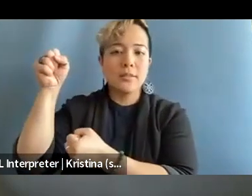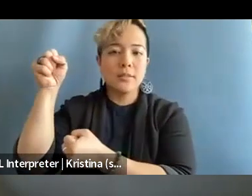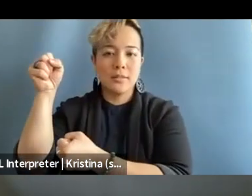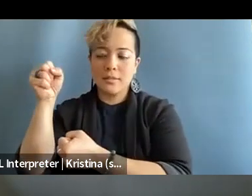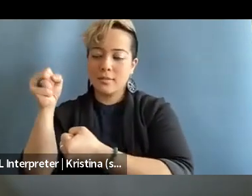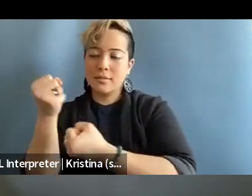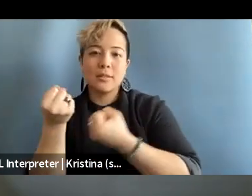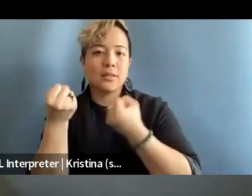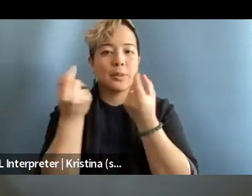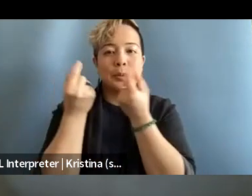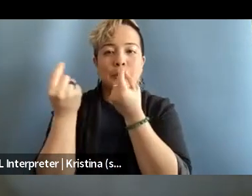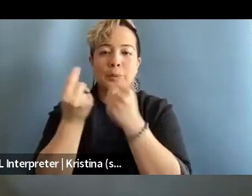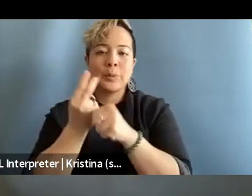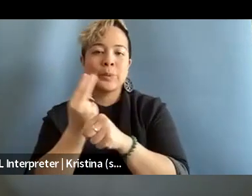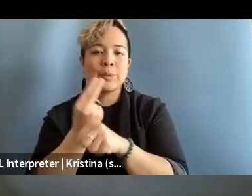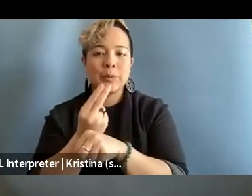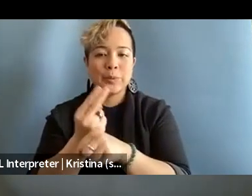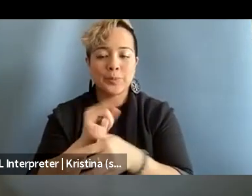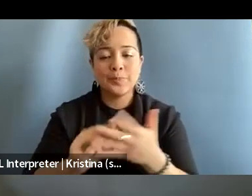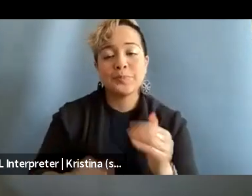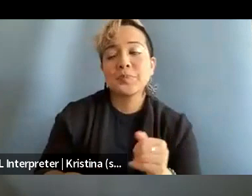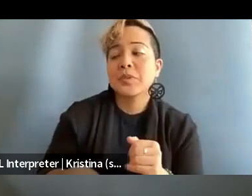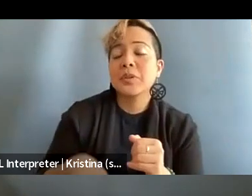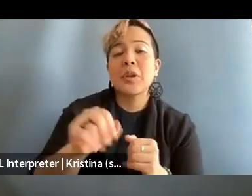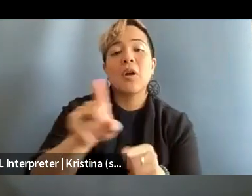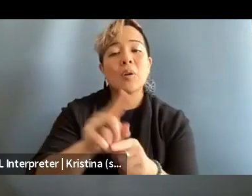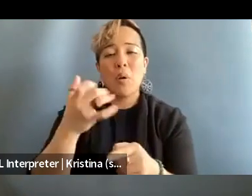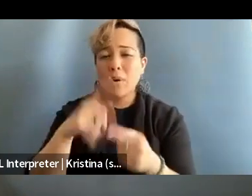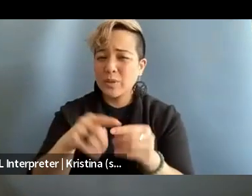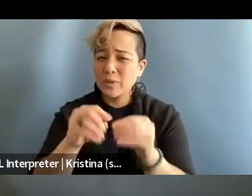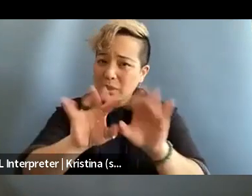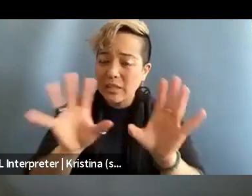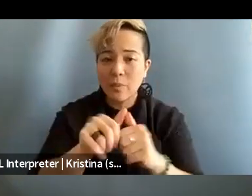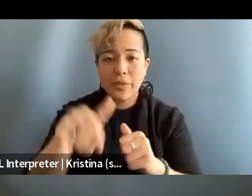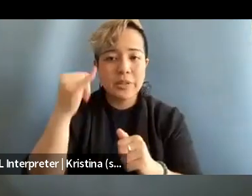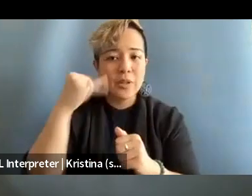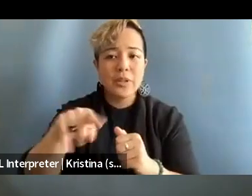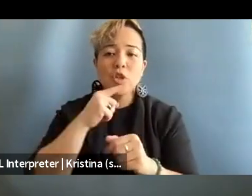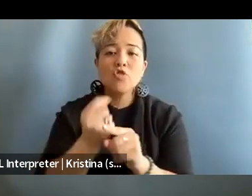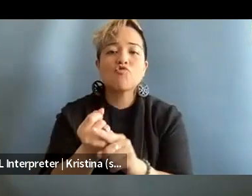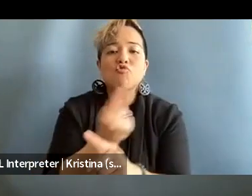And I also wanted to spell the notion that these are random or mob attacks.